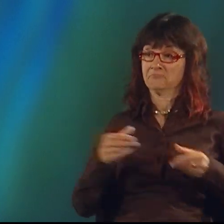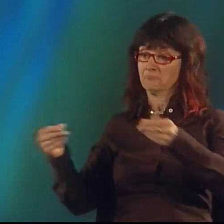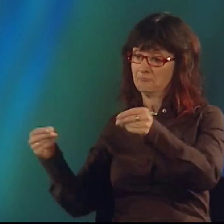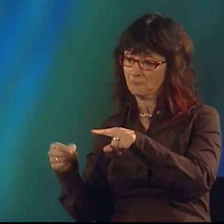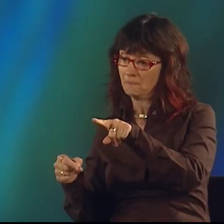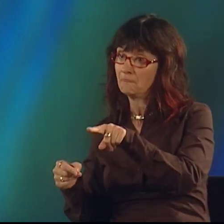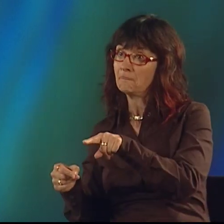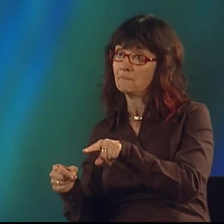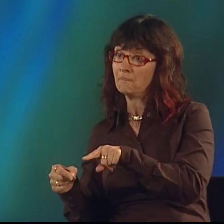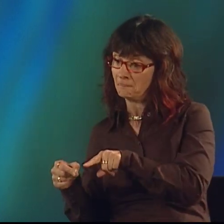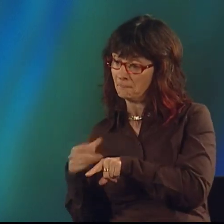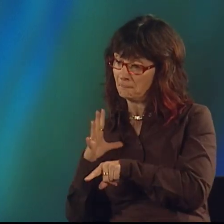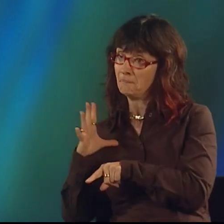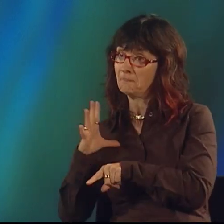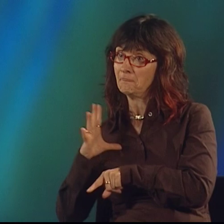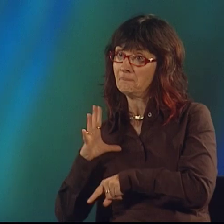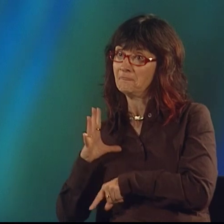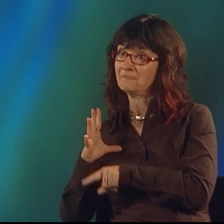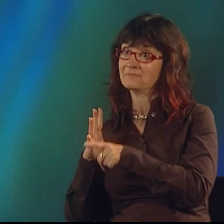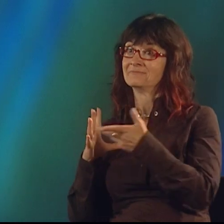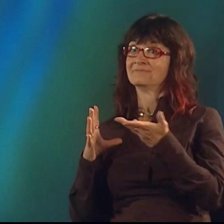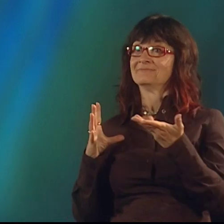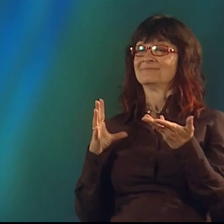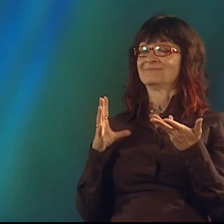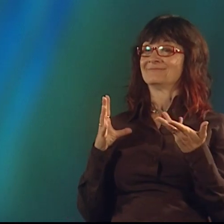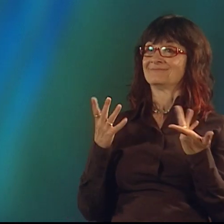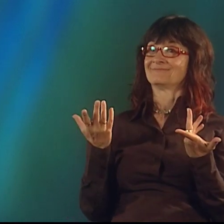And then, we would read it together and decide what worked or not.